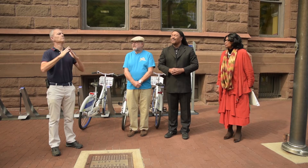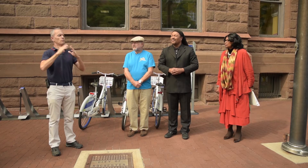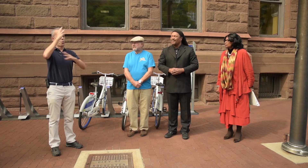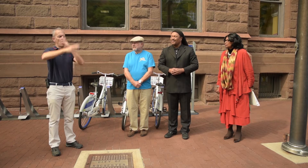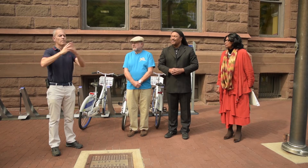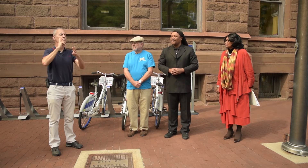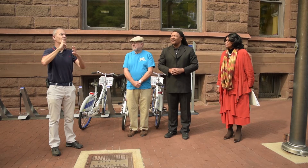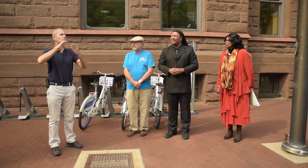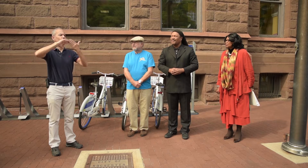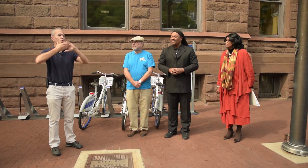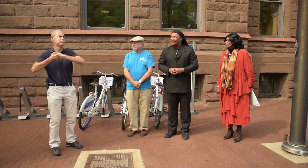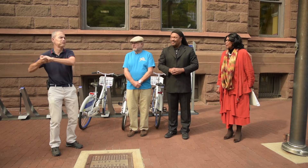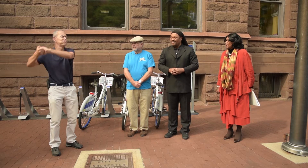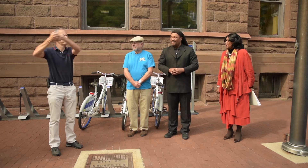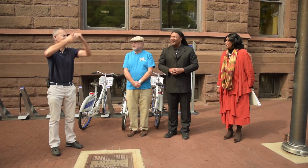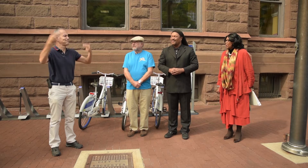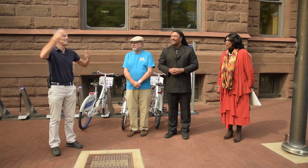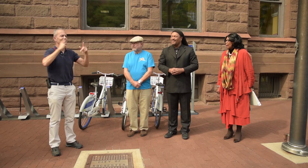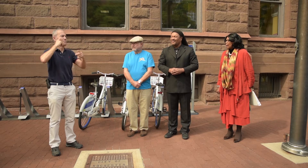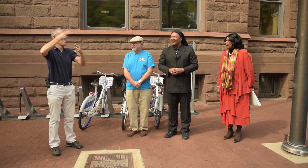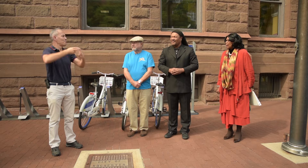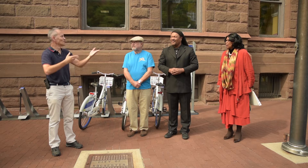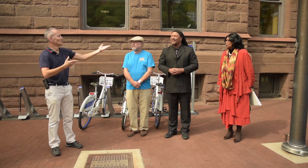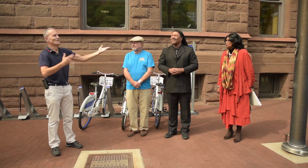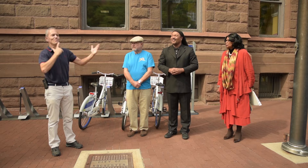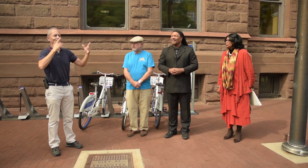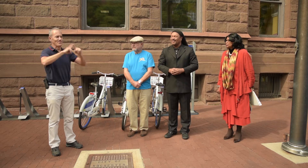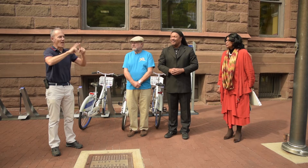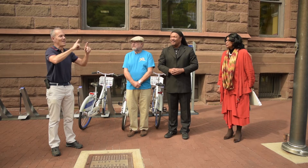represents the community of the world deaf community as Fred